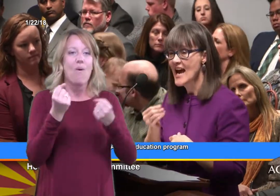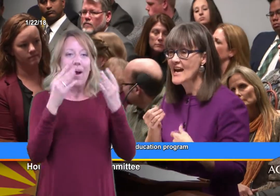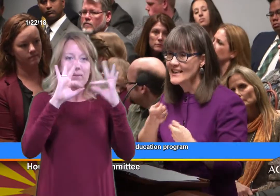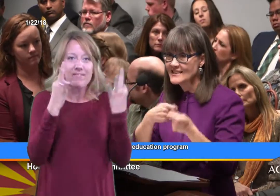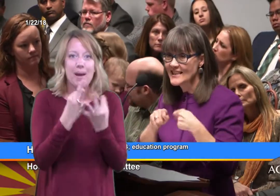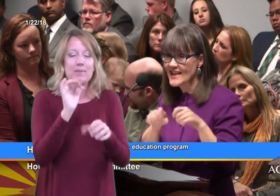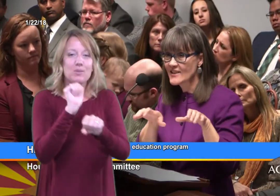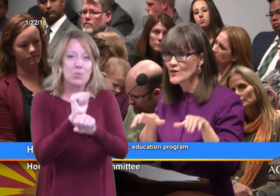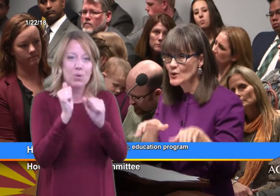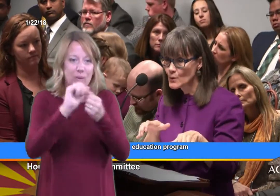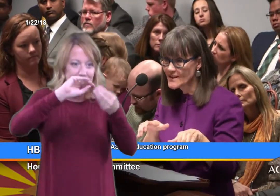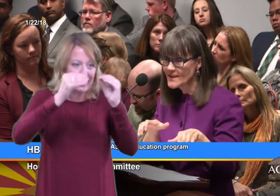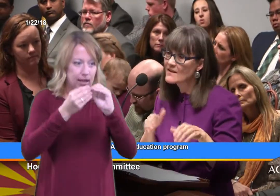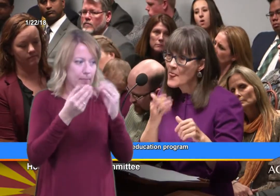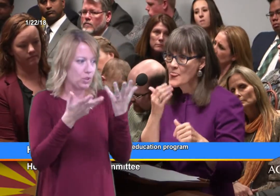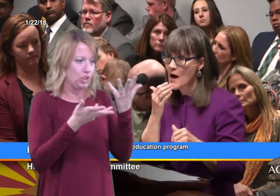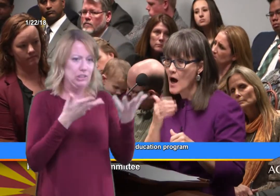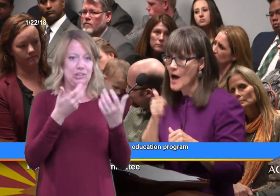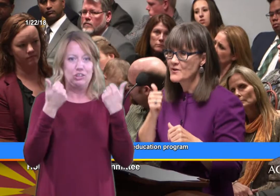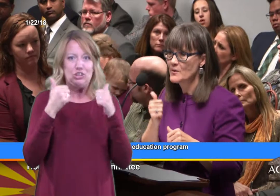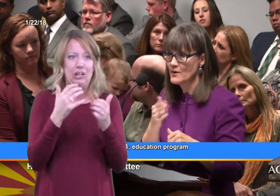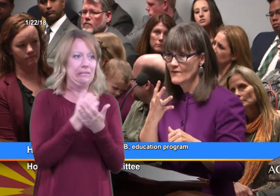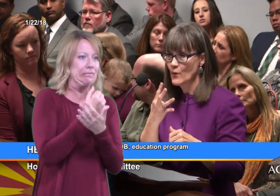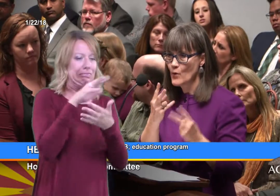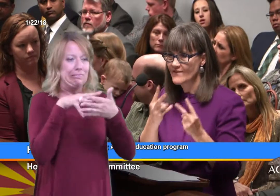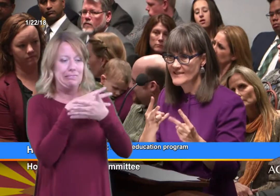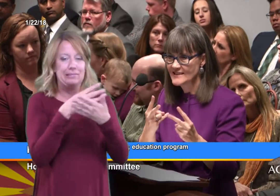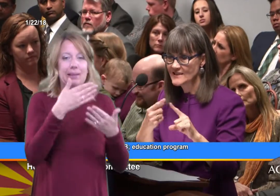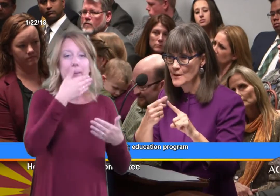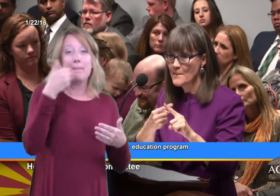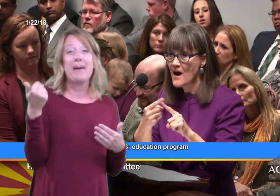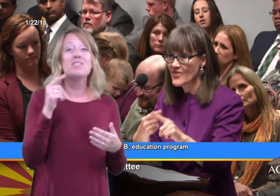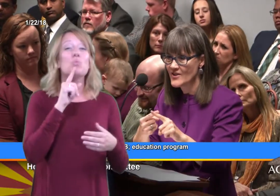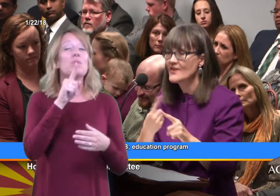And instead of doing the optimal 4 visits a month,